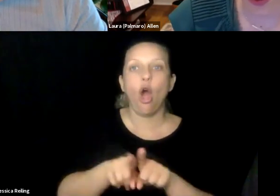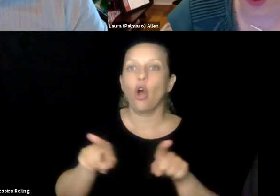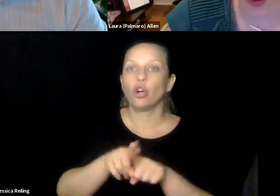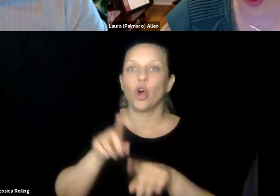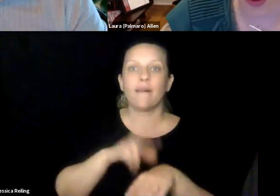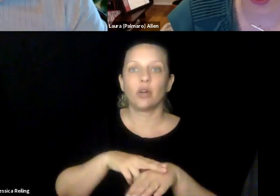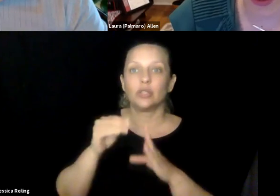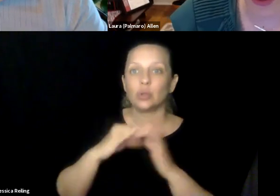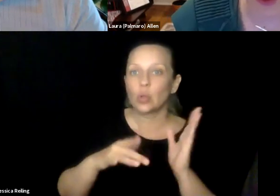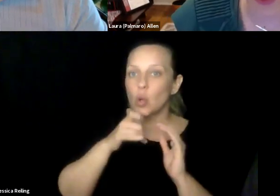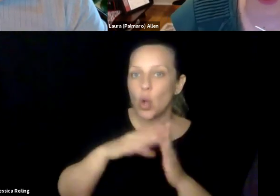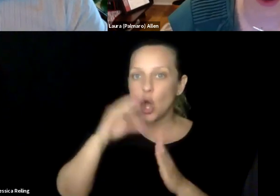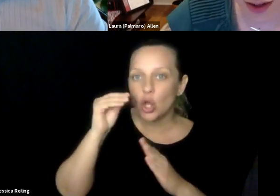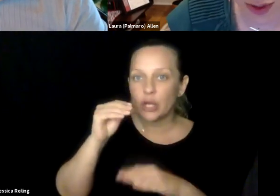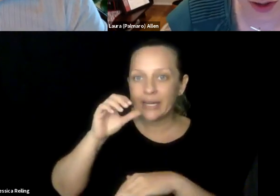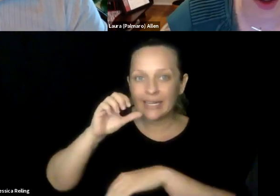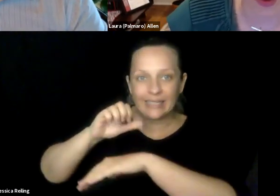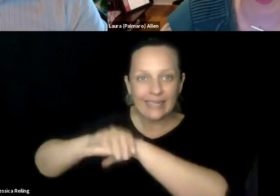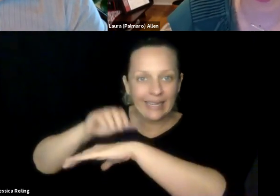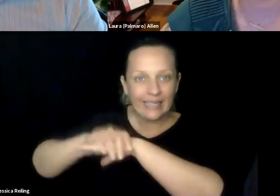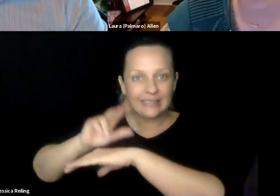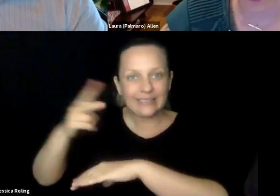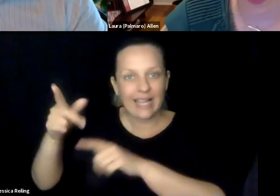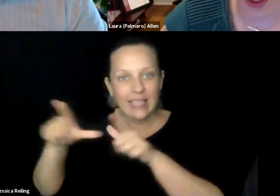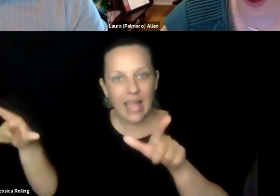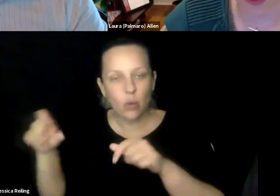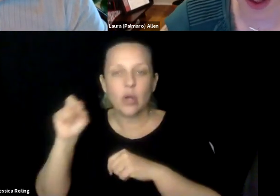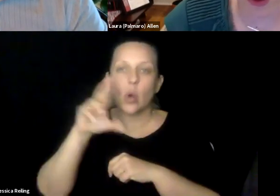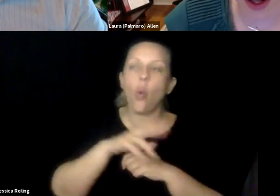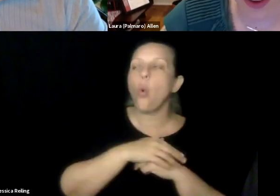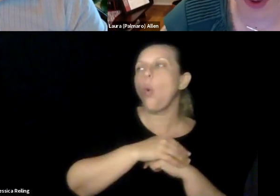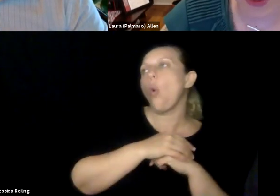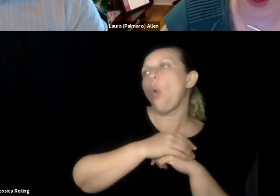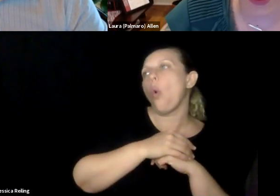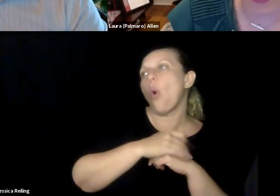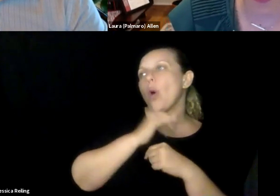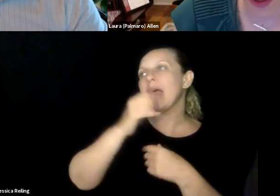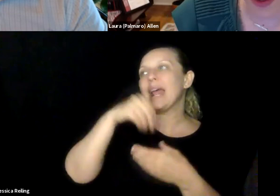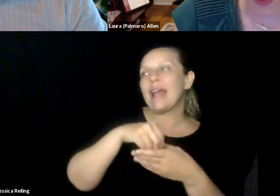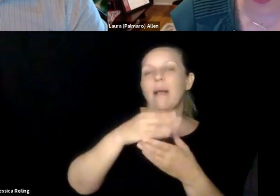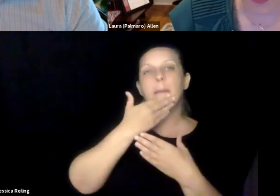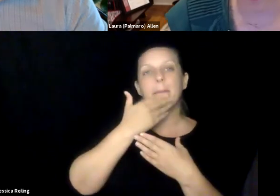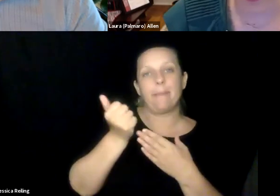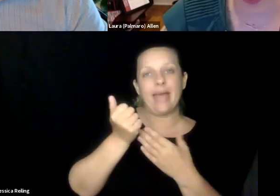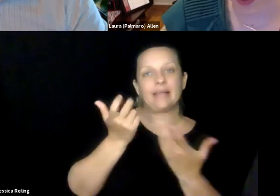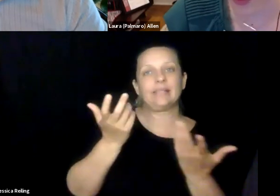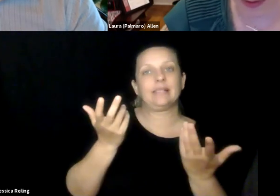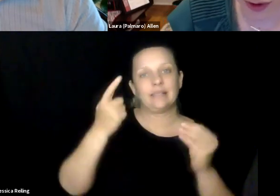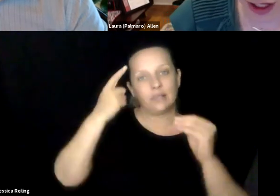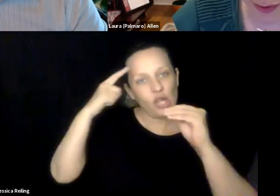obviously for many different groups of people, whether Deaf and hard of hearing students, but also students who are learning English as a